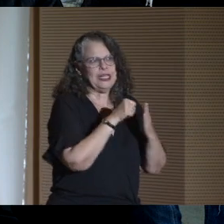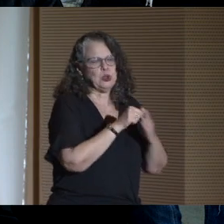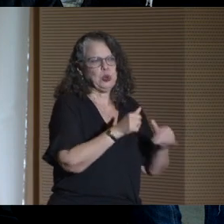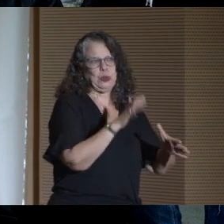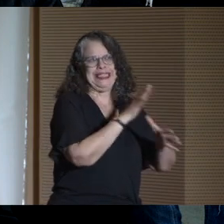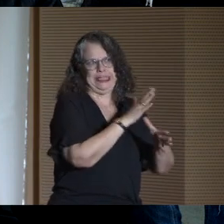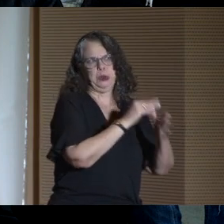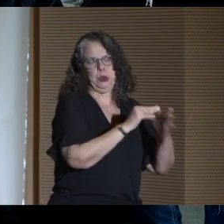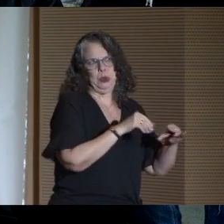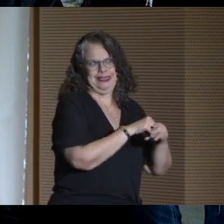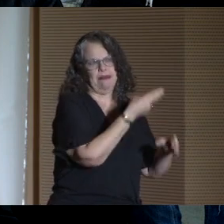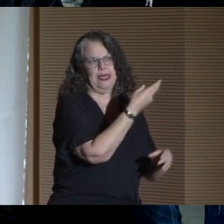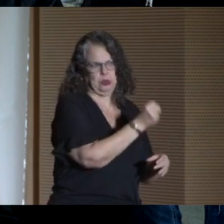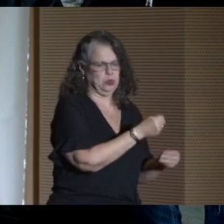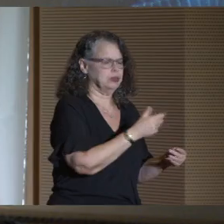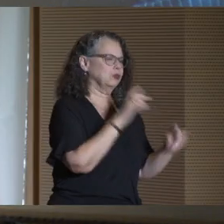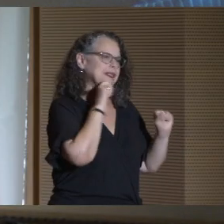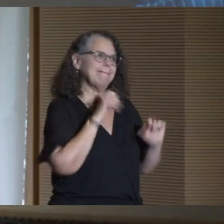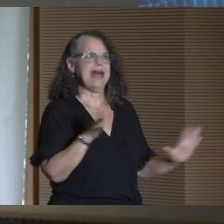It was a magical moment.